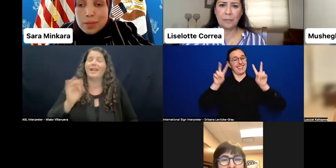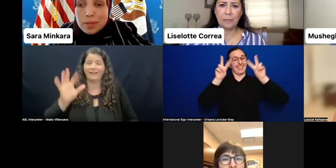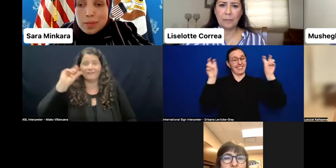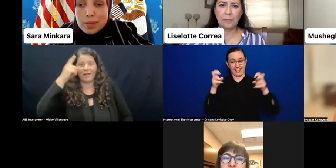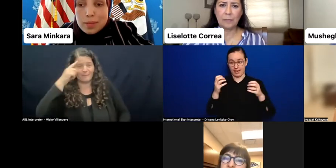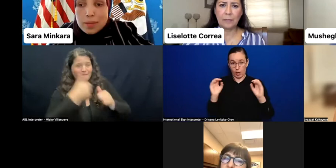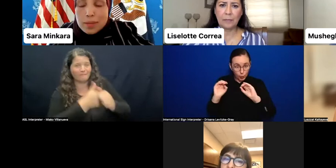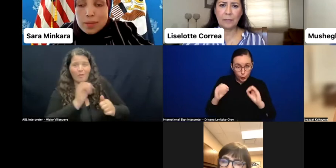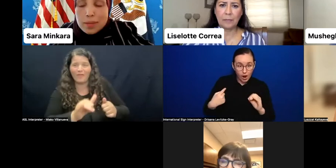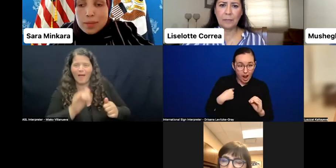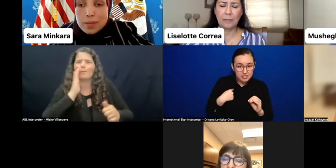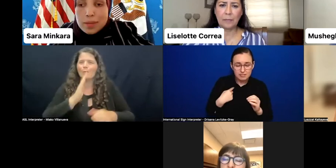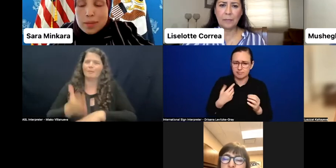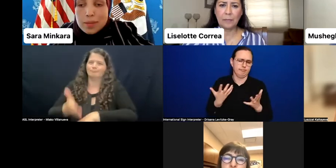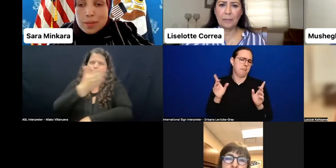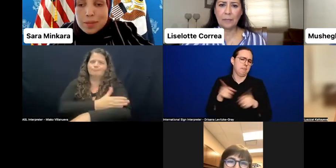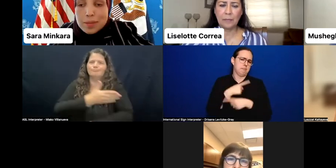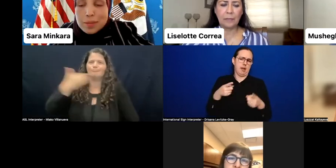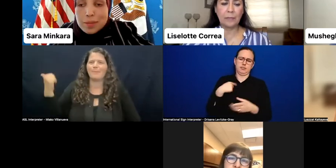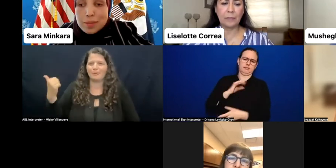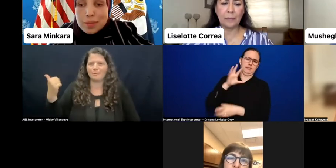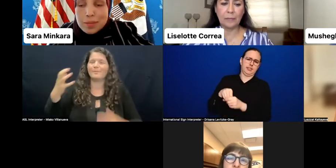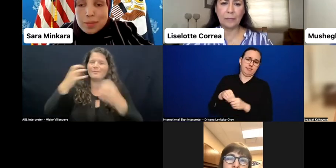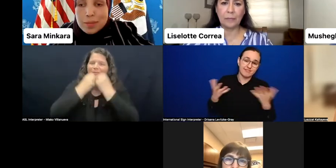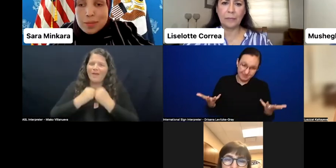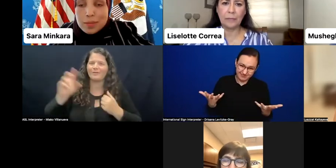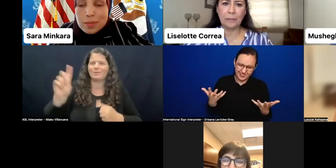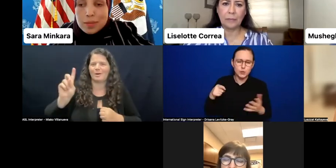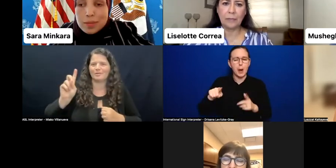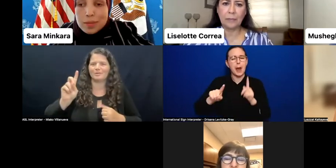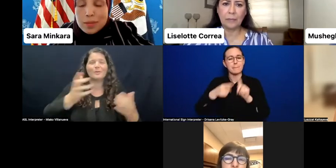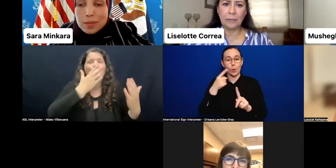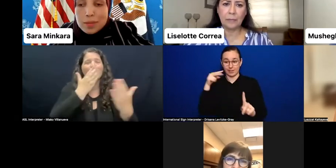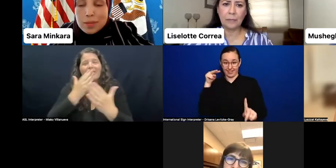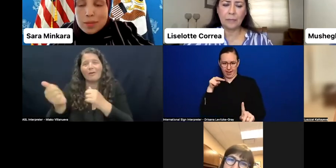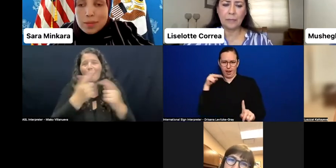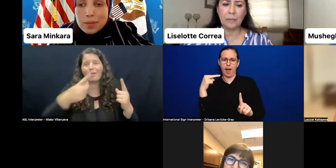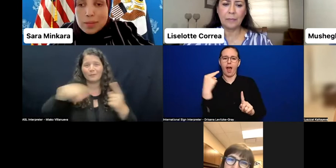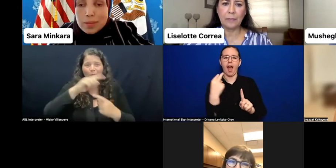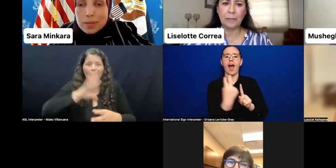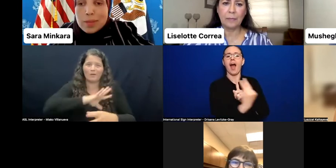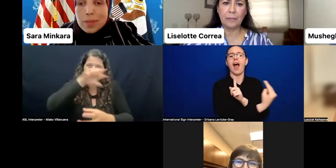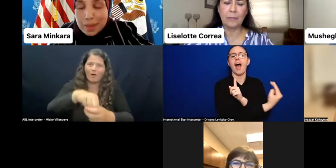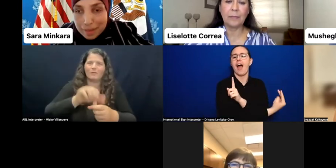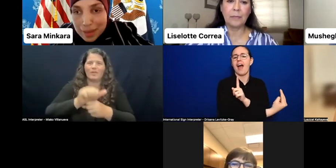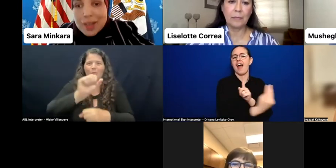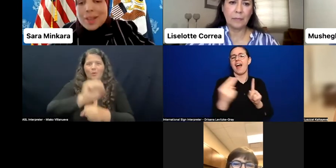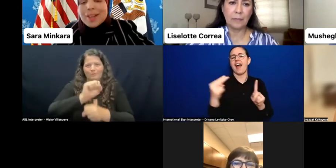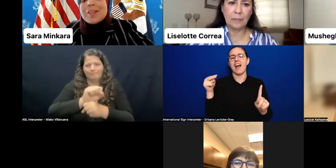and I want to thank you very much for your participation and your contributions to this important effort. Thank you.